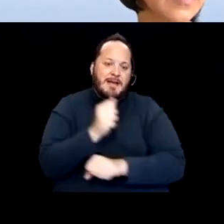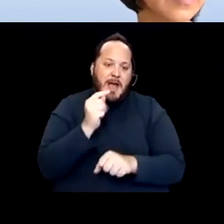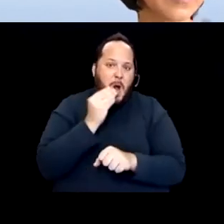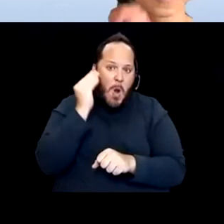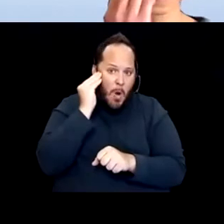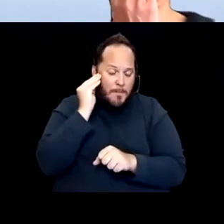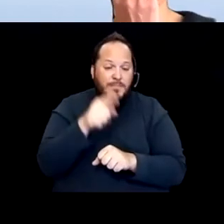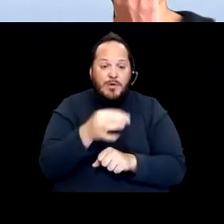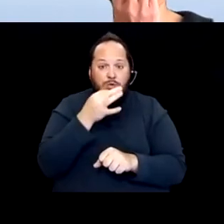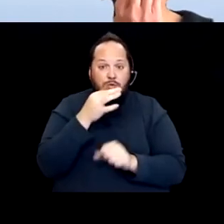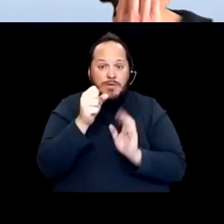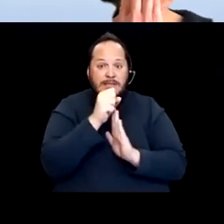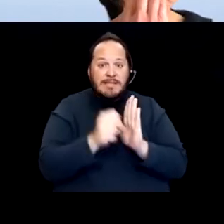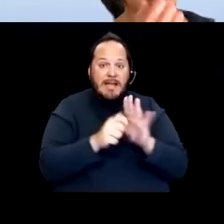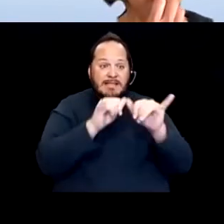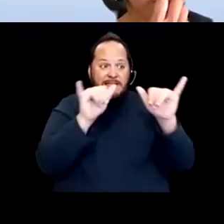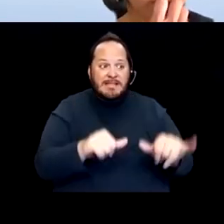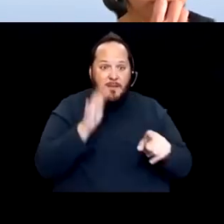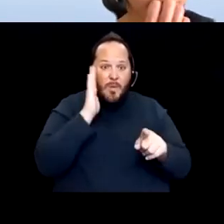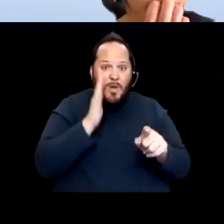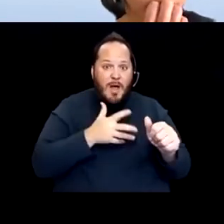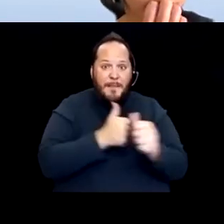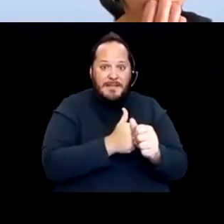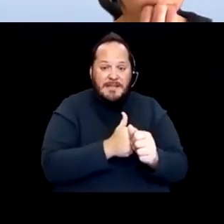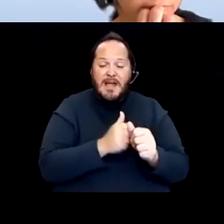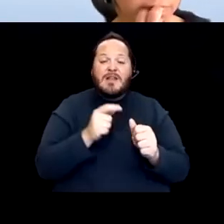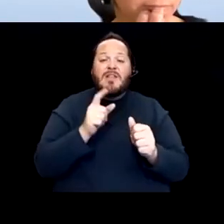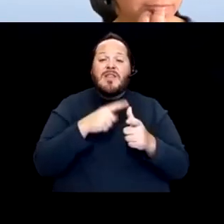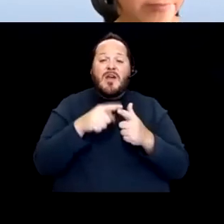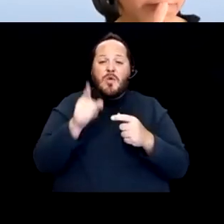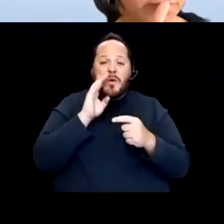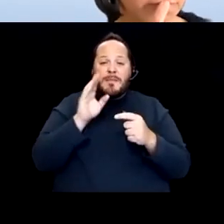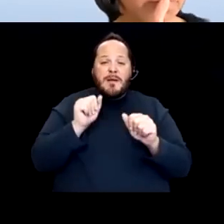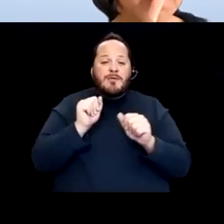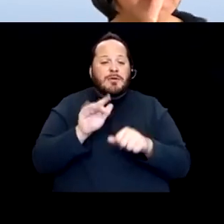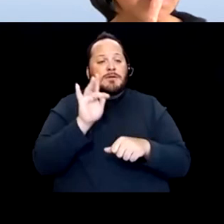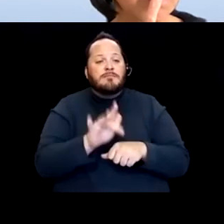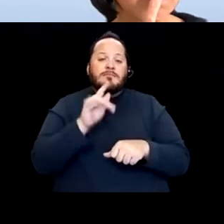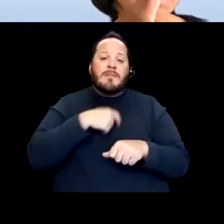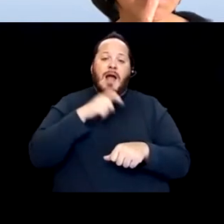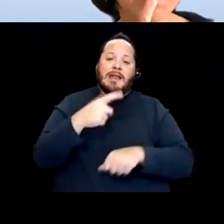just simply hit a button. Yes, I need a vaccine at home. Not to prove it, not to explain yourself.